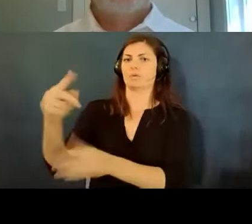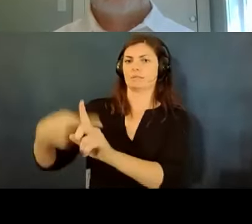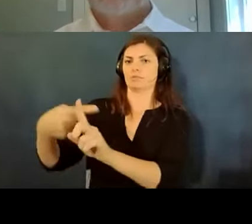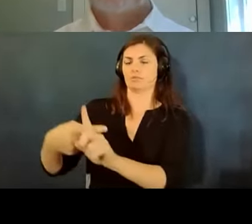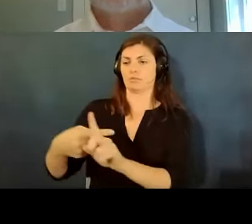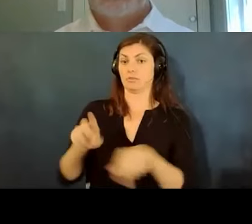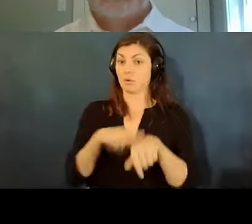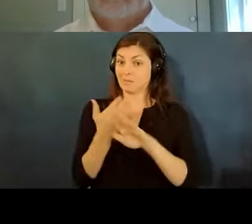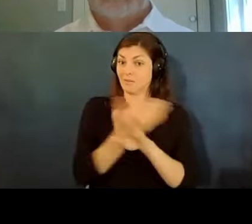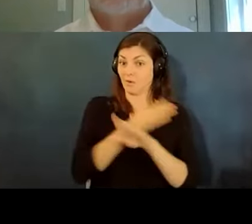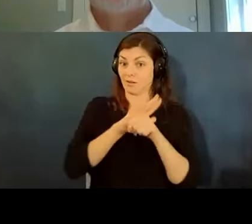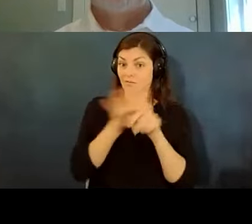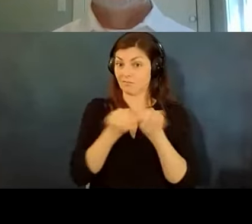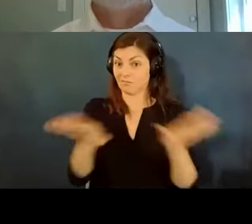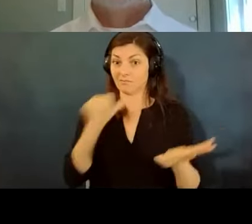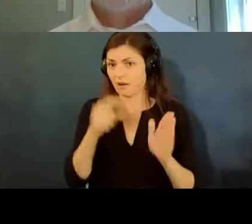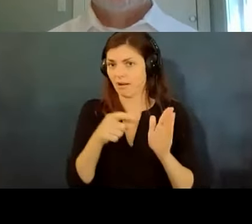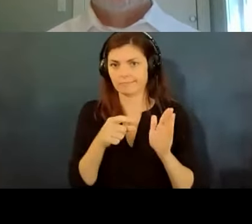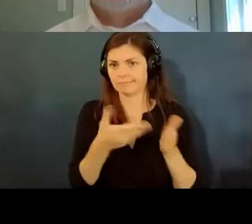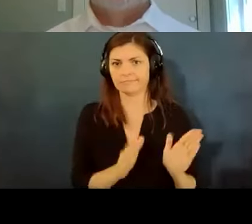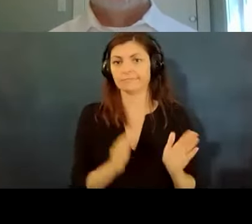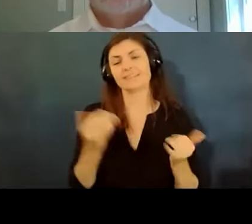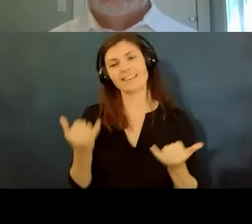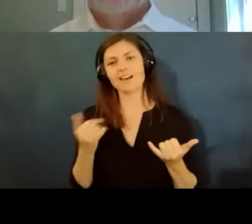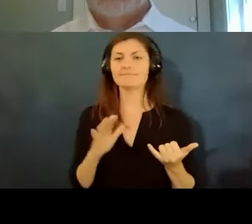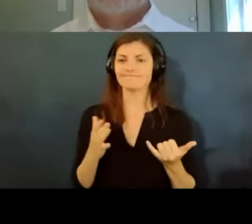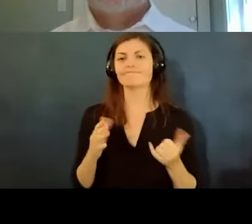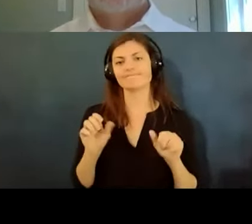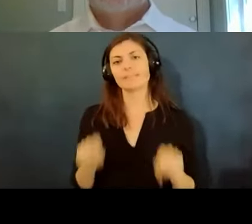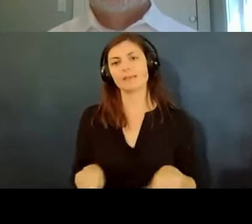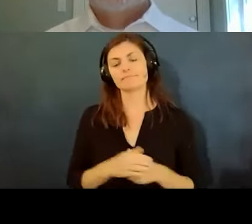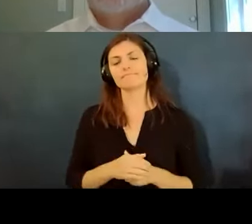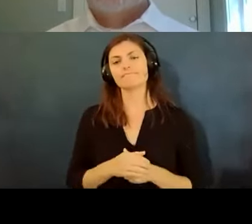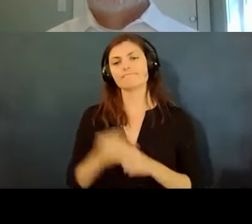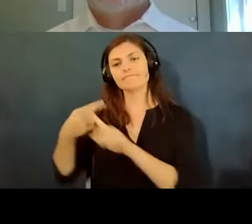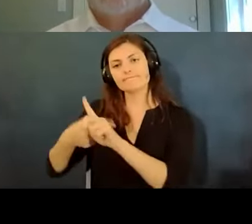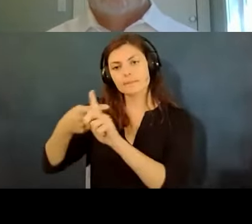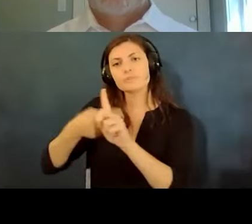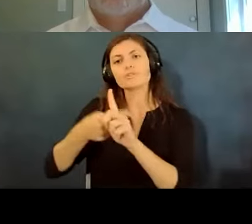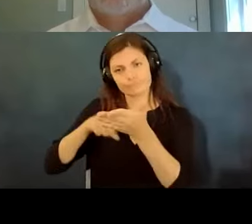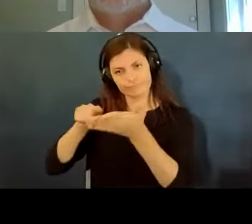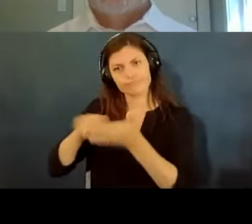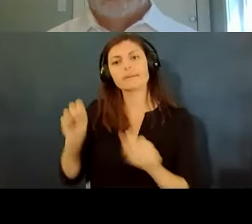when there's no pandemic but during a pandemic they can do that they can also require